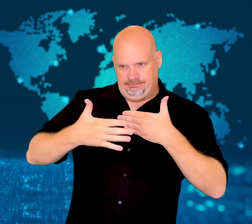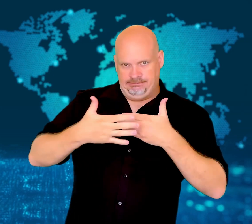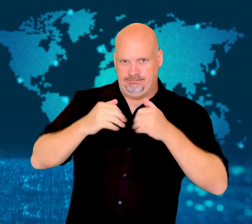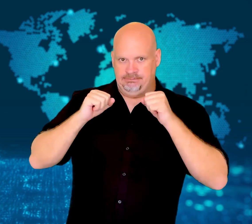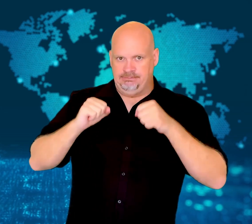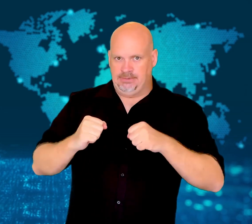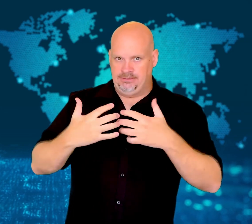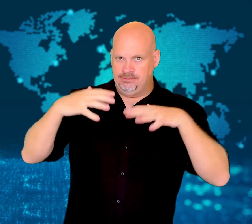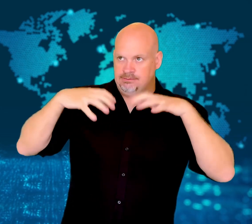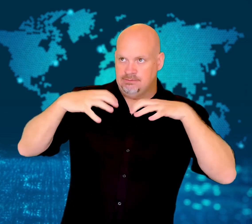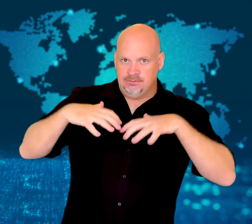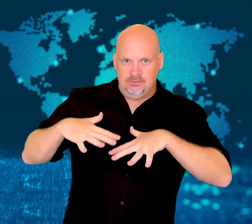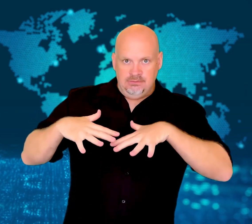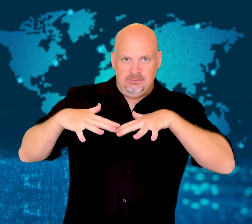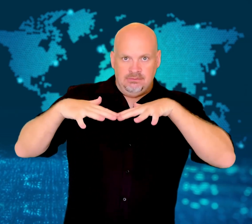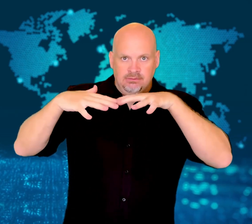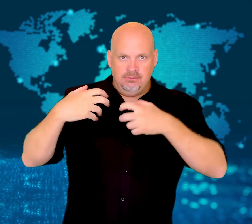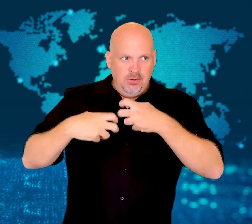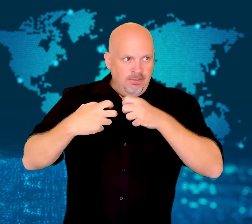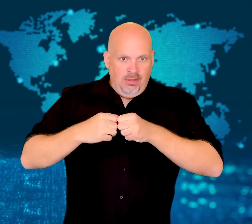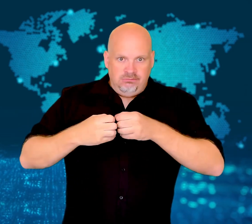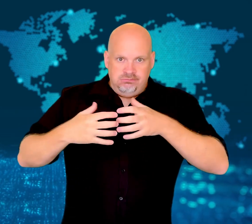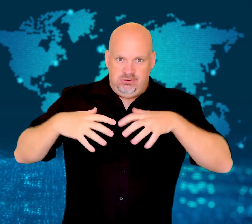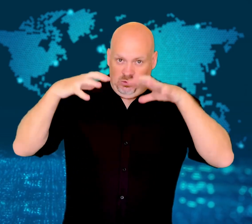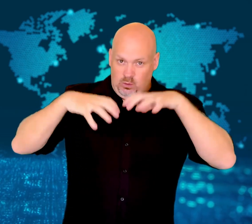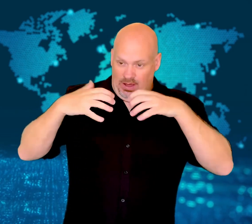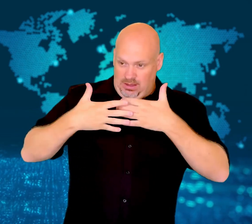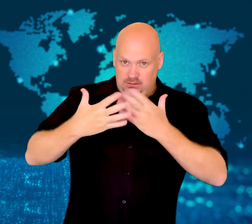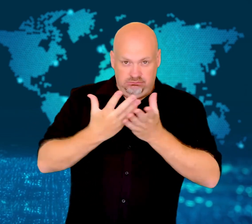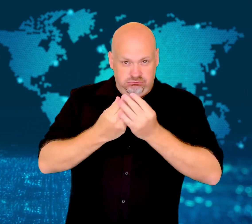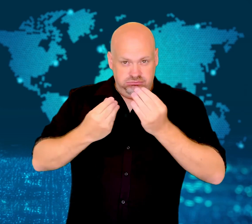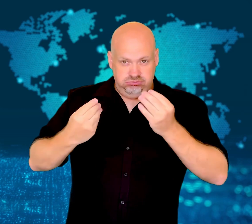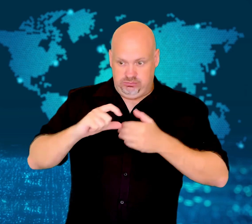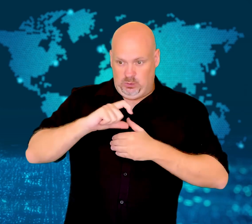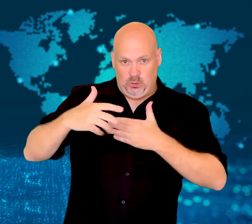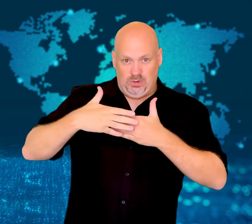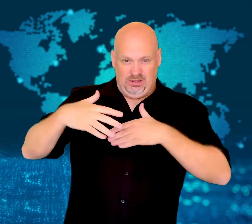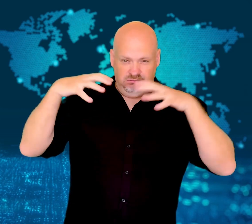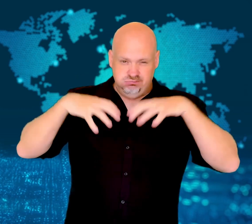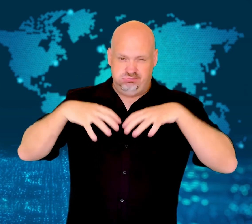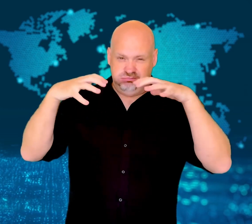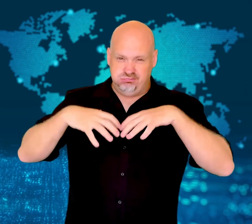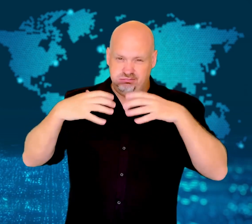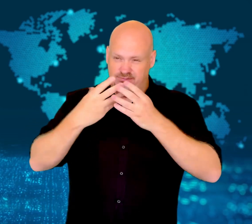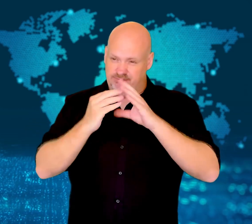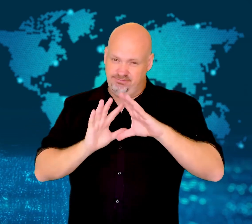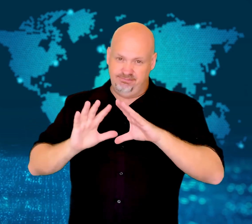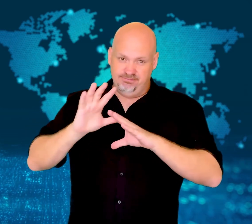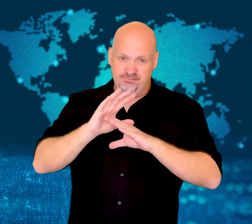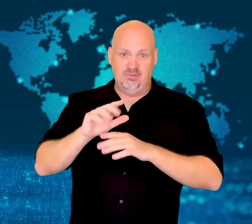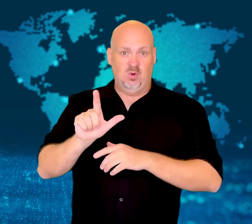as rain is forecasted for the next week in several regions including